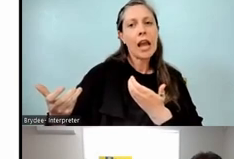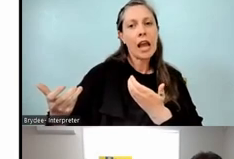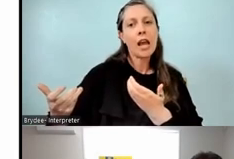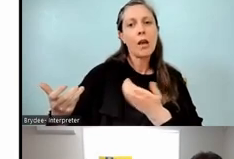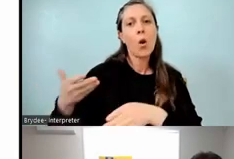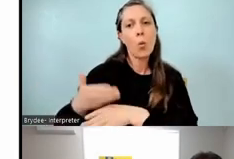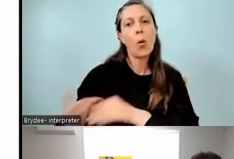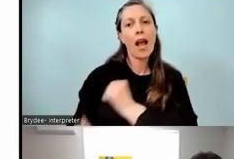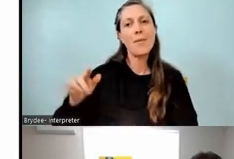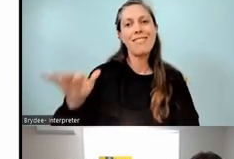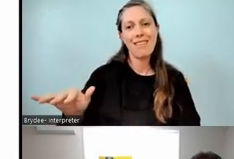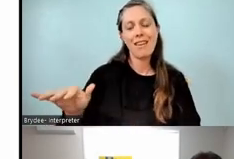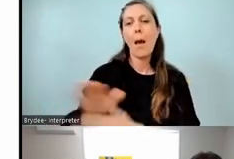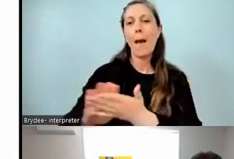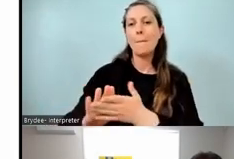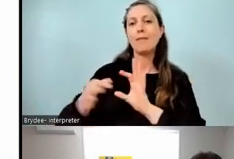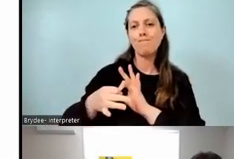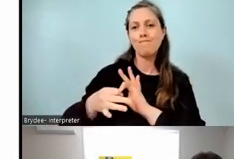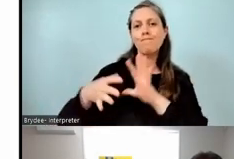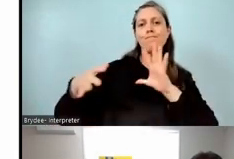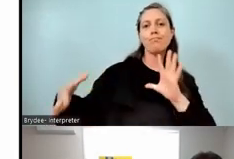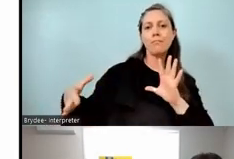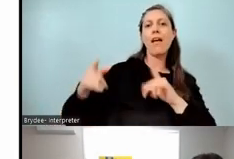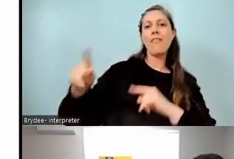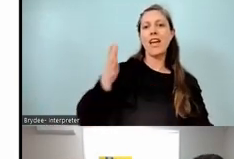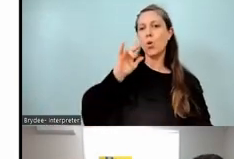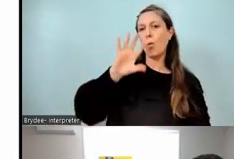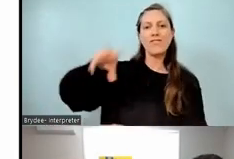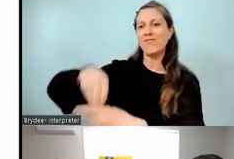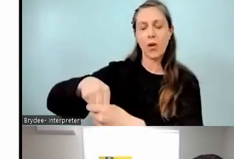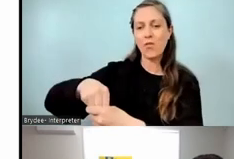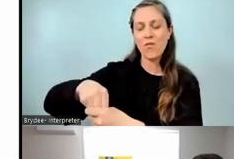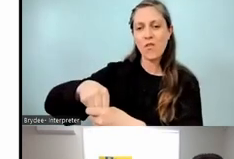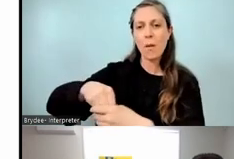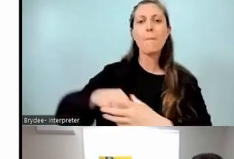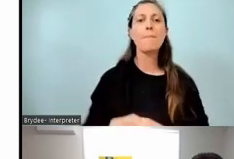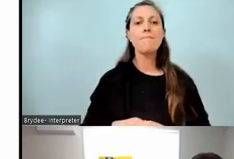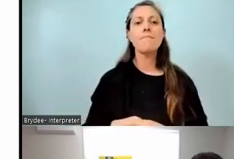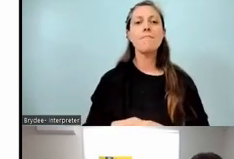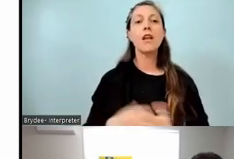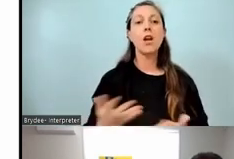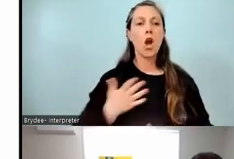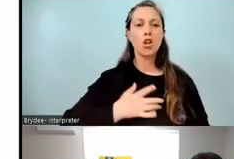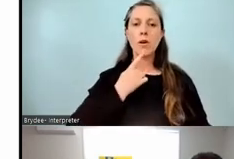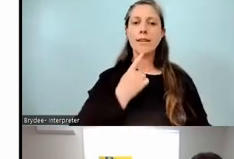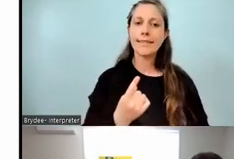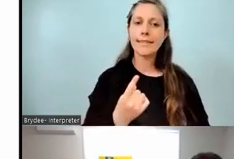why we couldn't join that particular kura kaupapa, but I just want to state my deep support